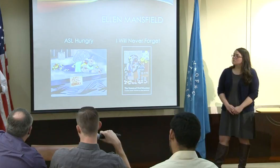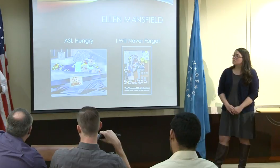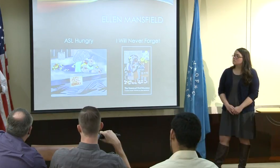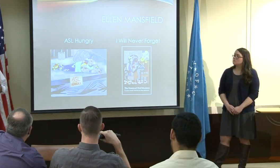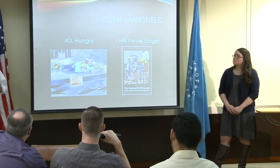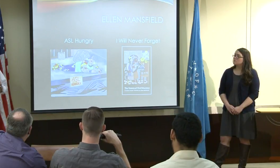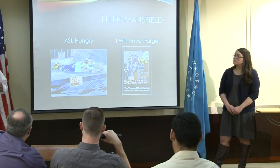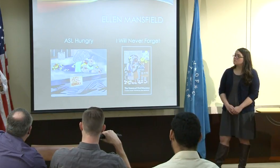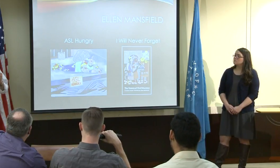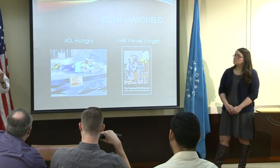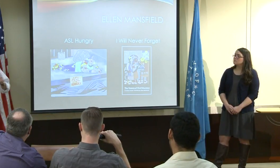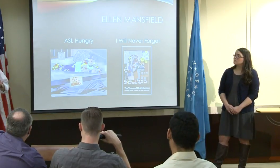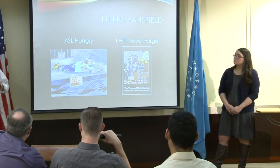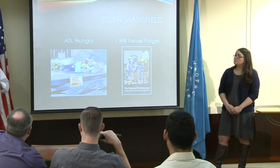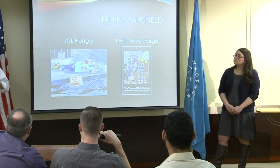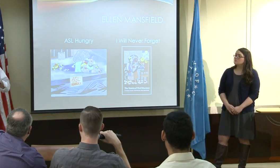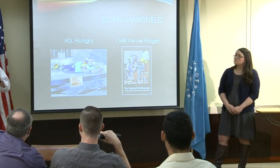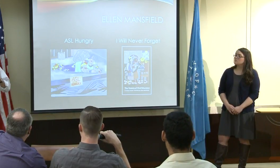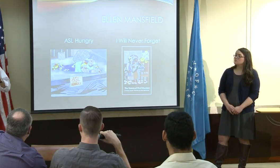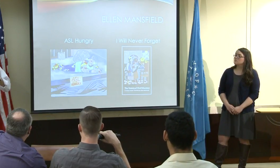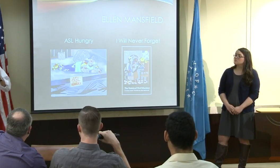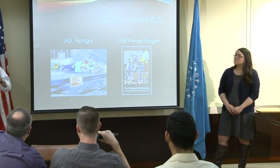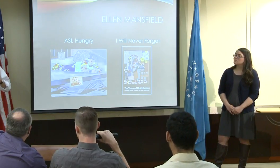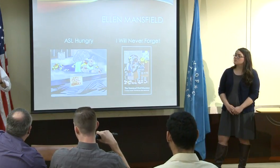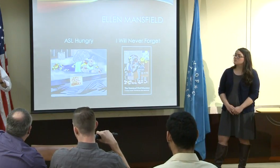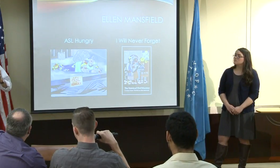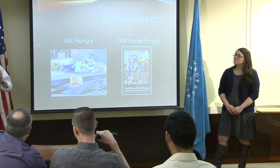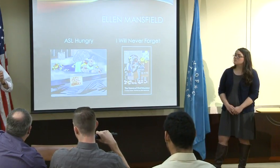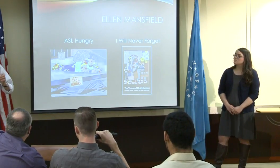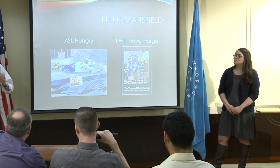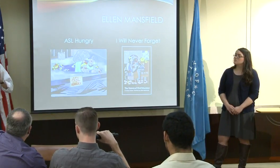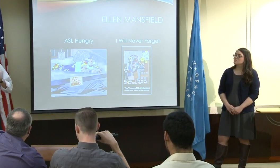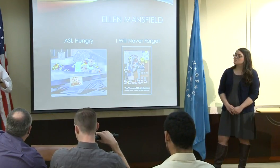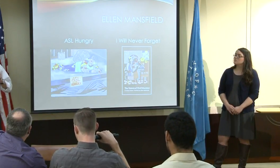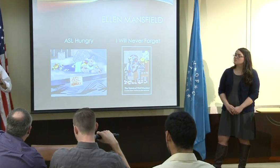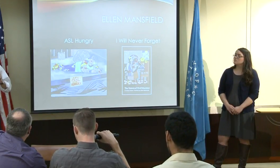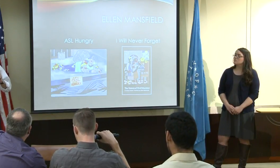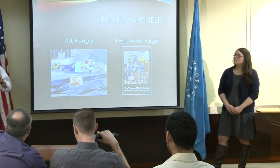and so we had to just put your hands down and practice speaking.